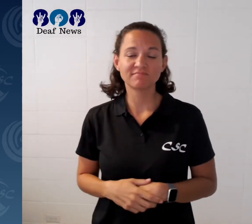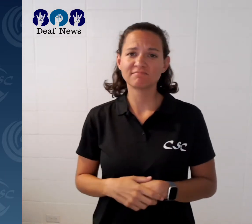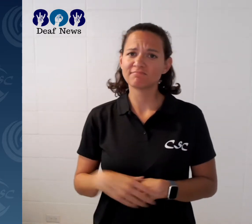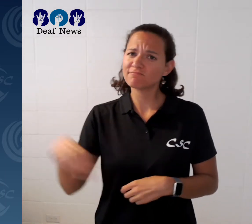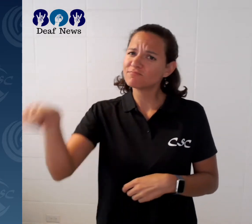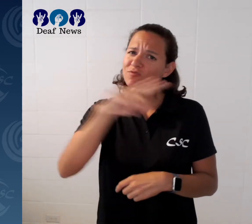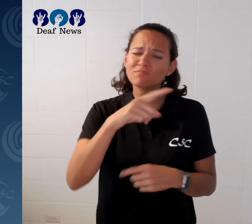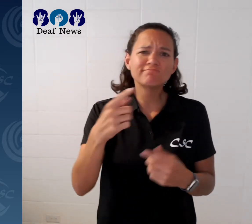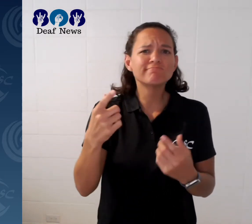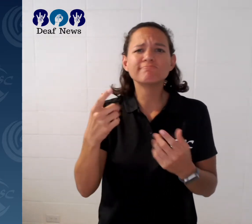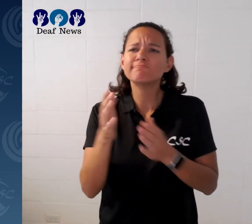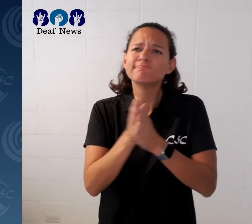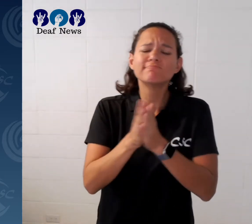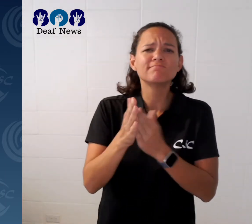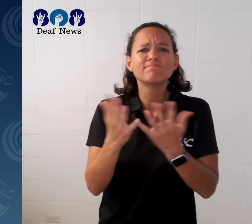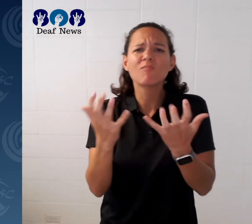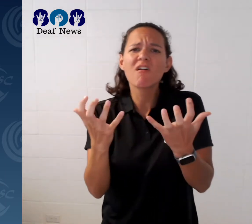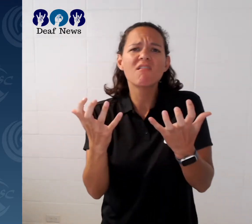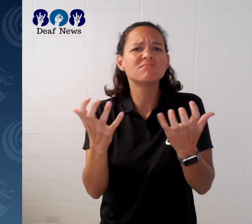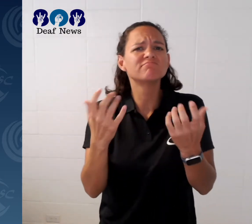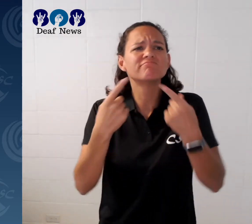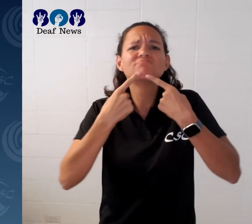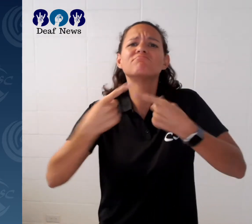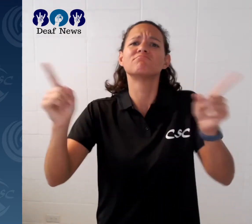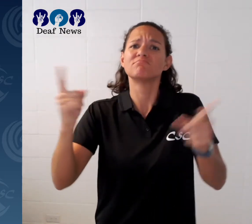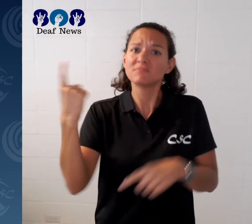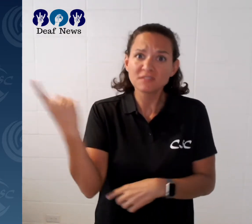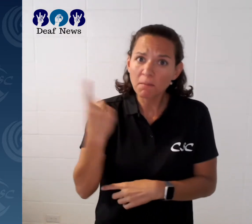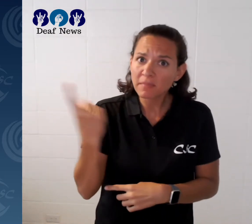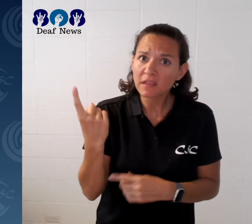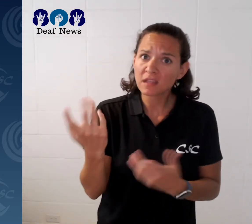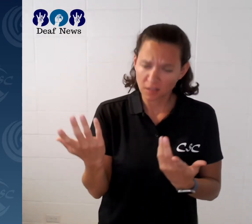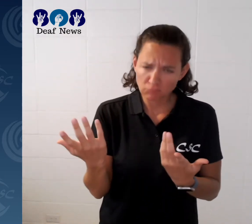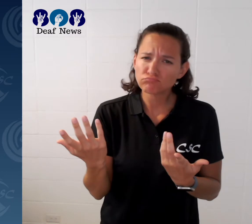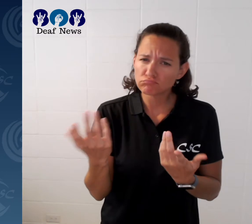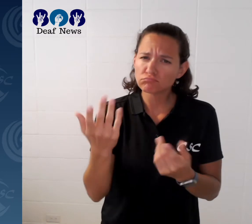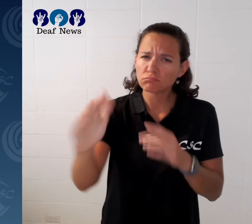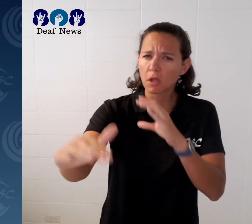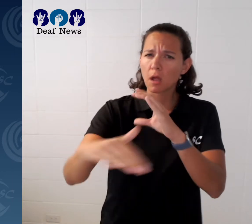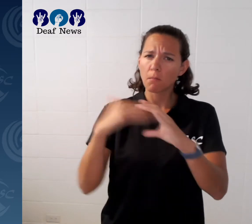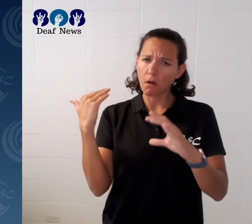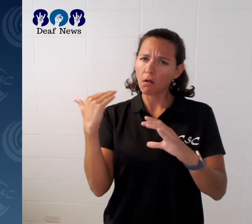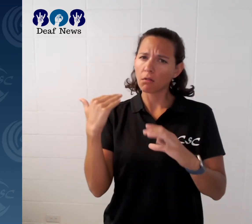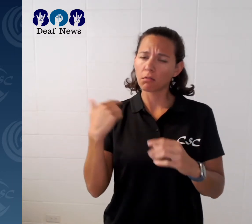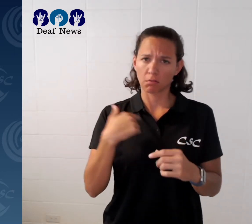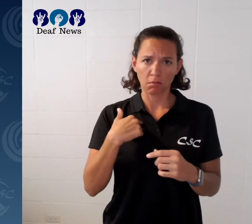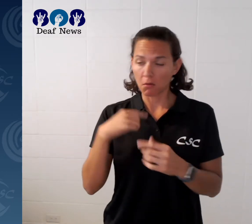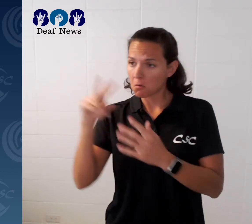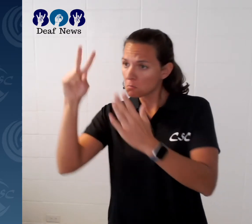If you are eager and want us to report something, go ahead and email me.